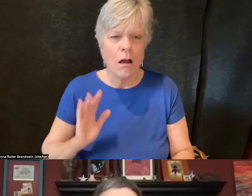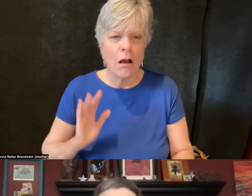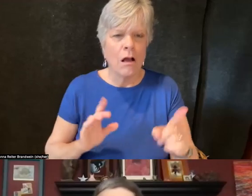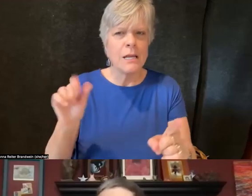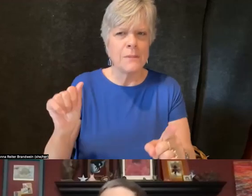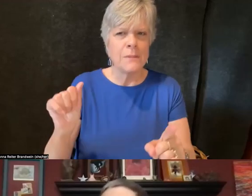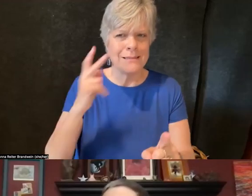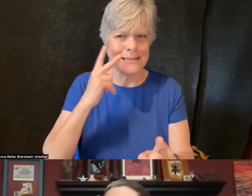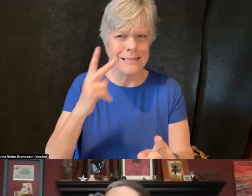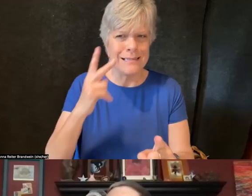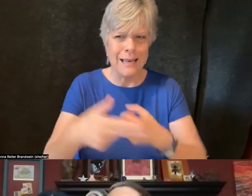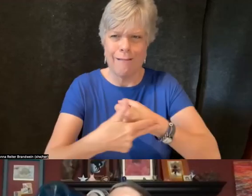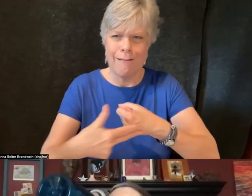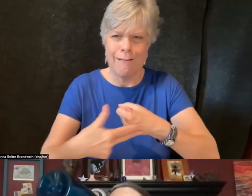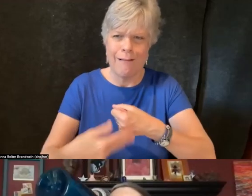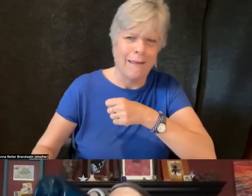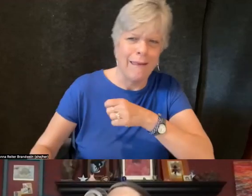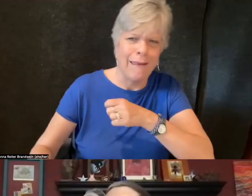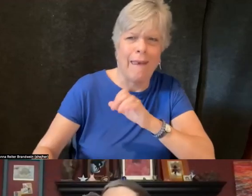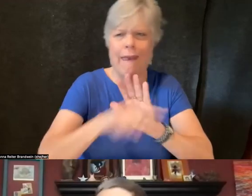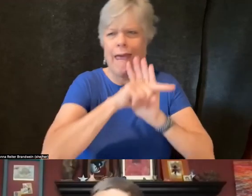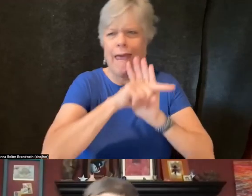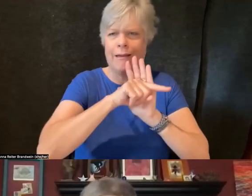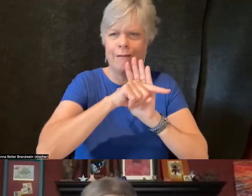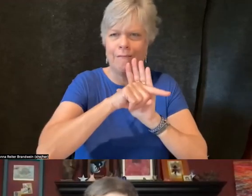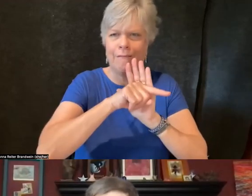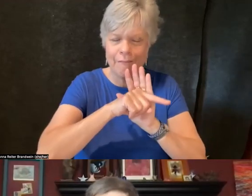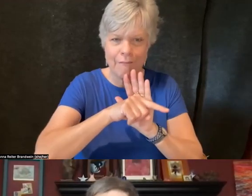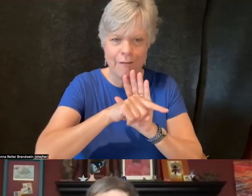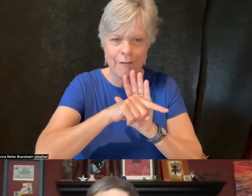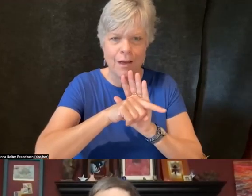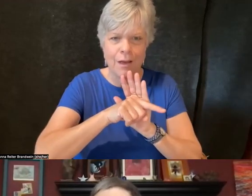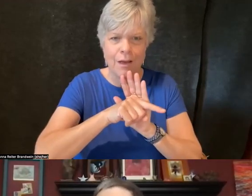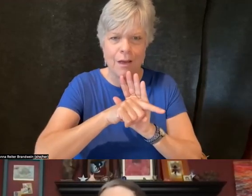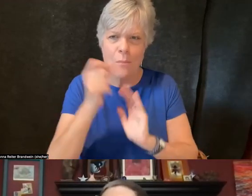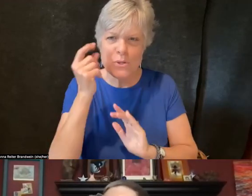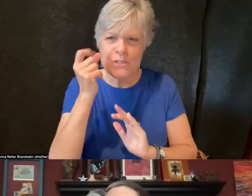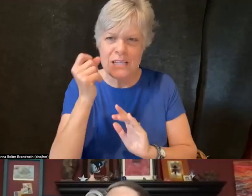and thought of and perceived as such a negative thing.